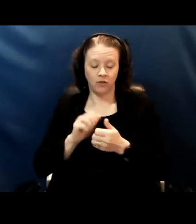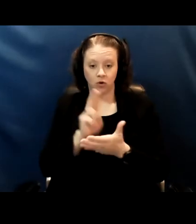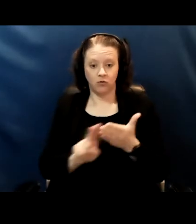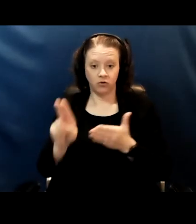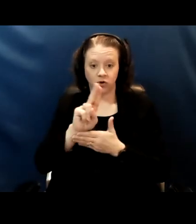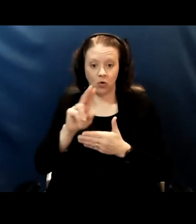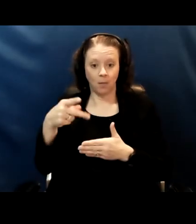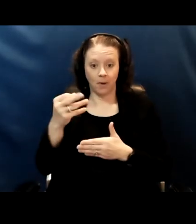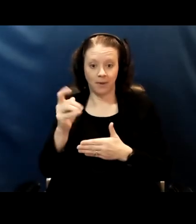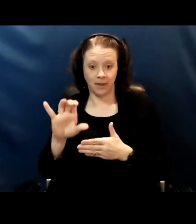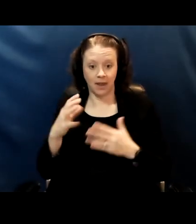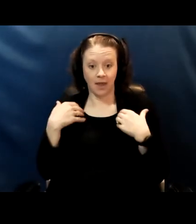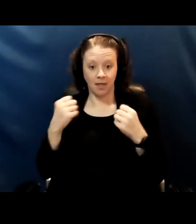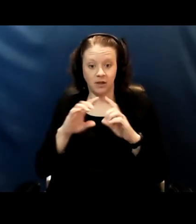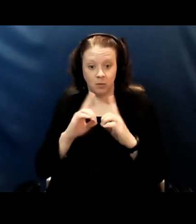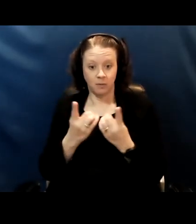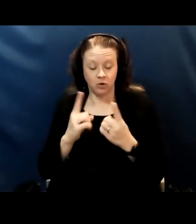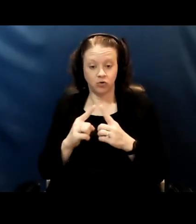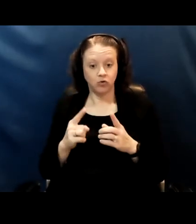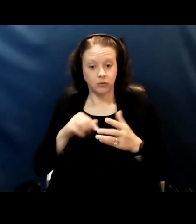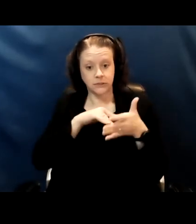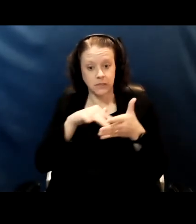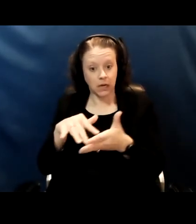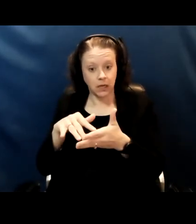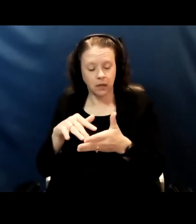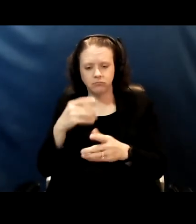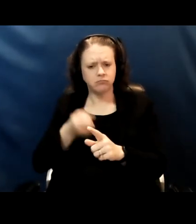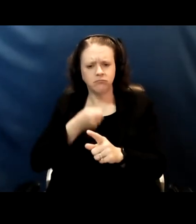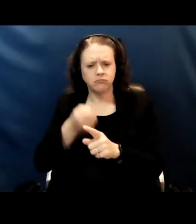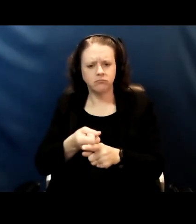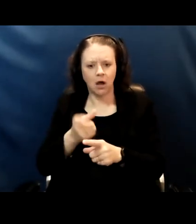to study the impact of reopening using high quality data.